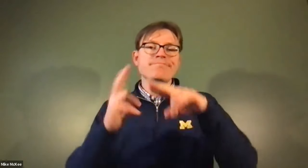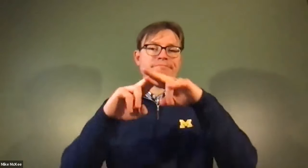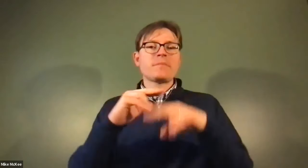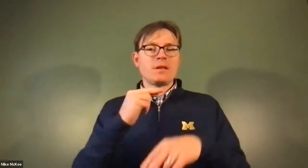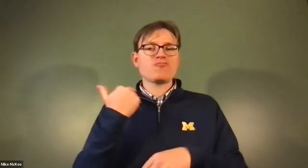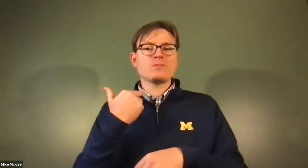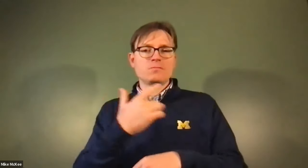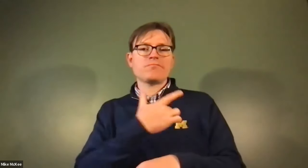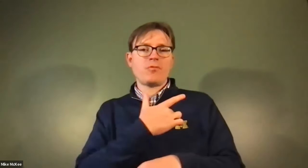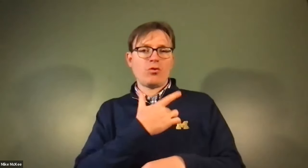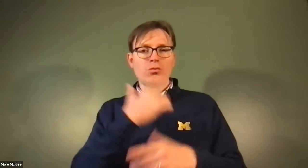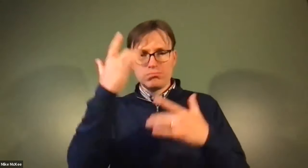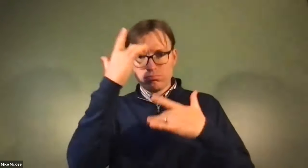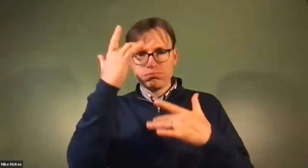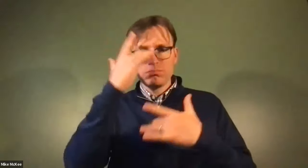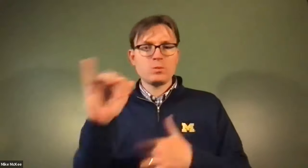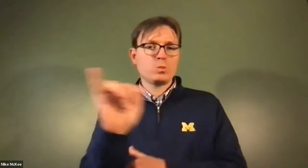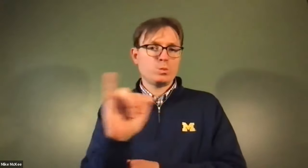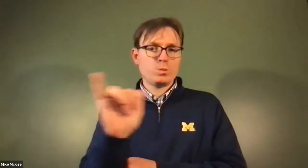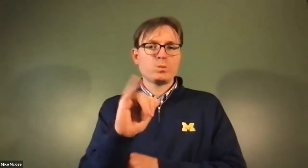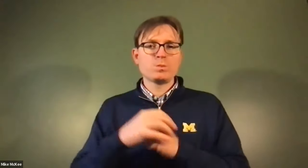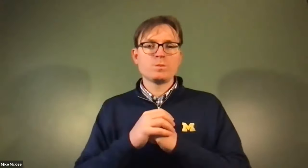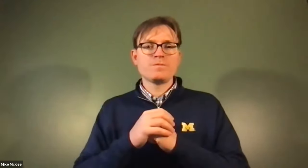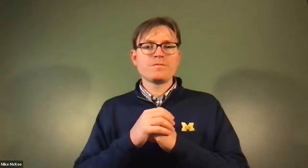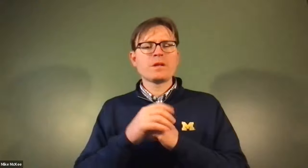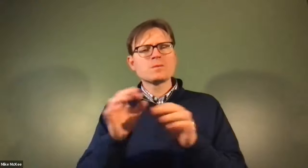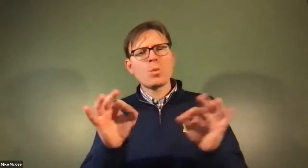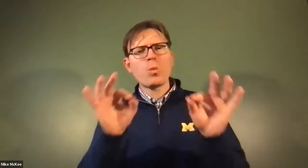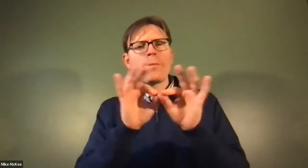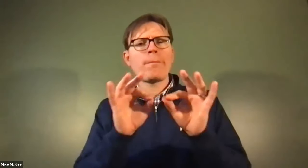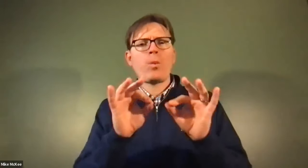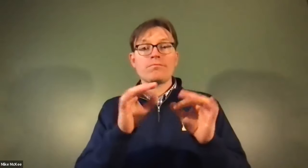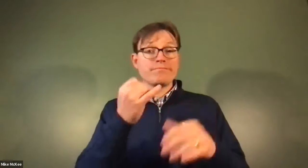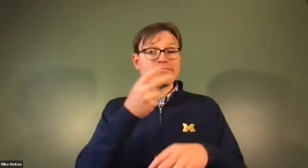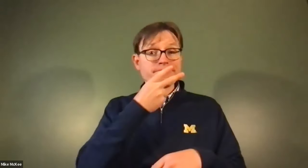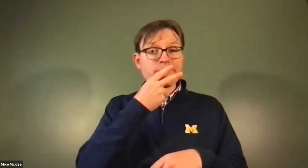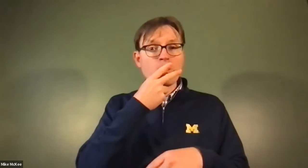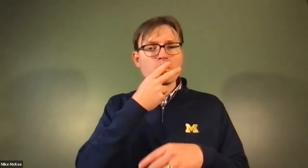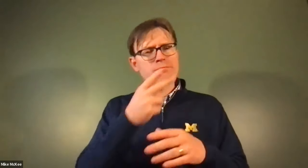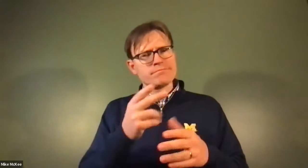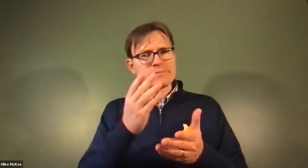James Cech: Heavy alcohol use those are all all risk factors that increase your risk for heart disease.